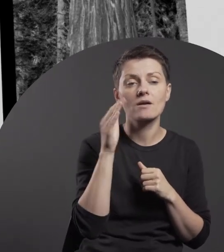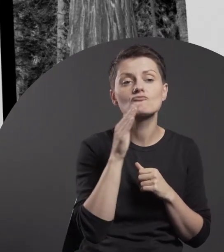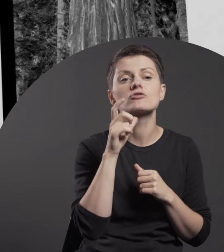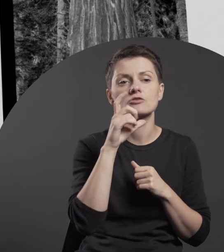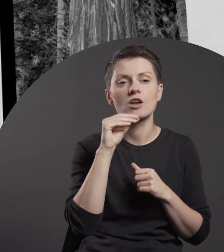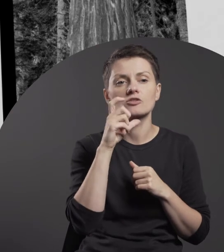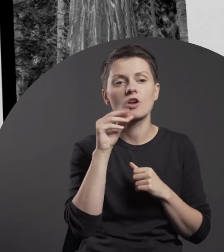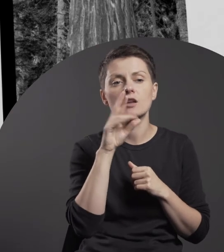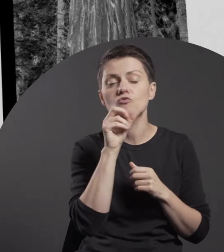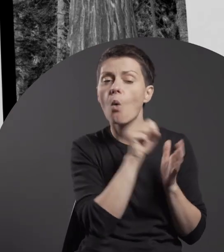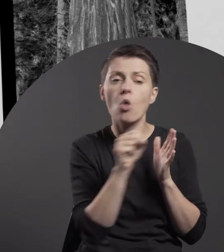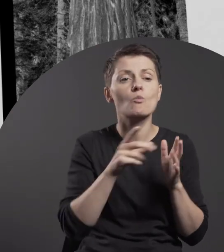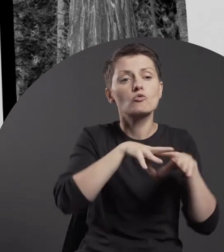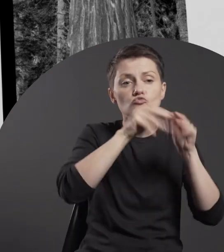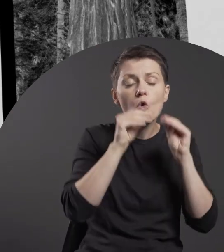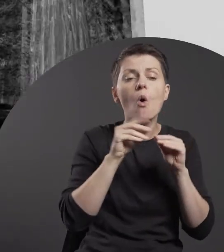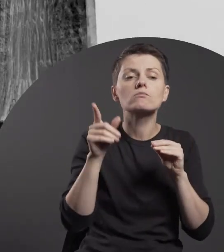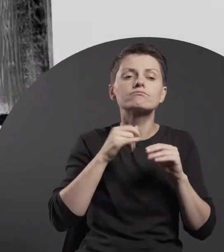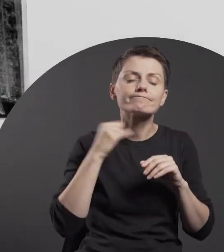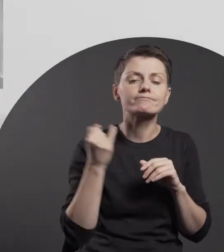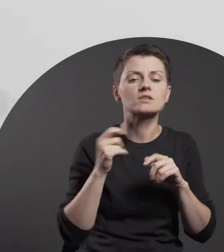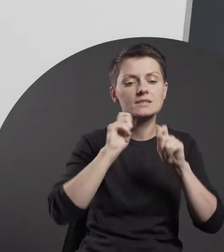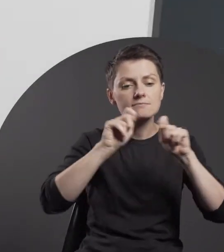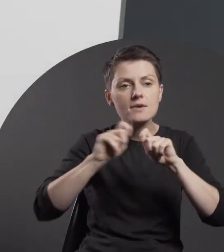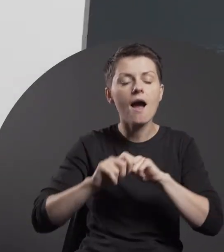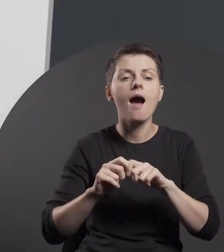has tirelessly investigated the idiom of painting.